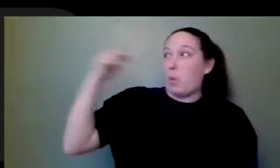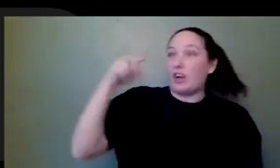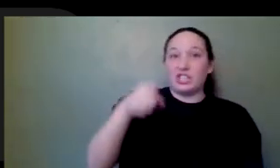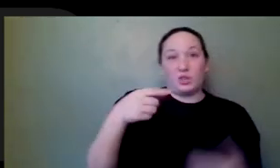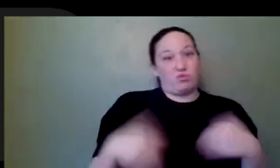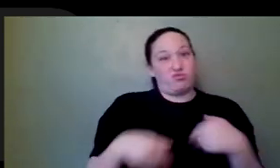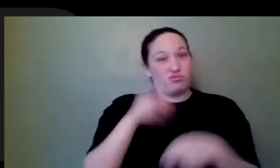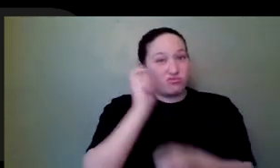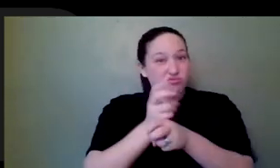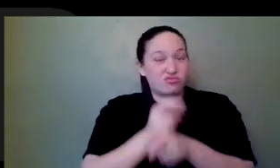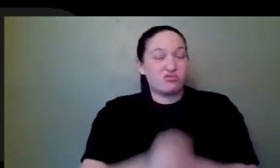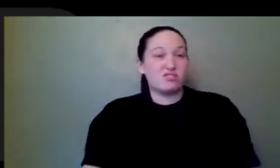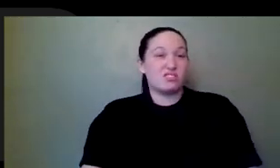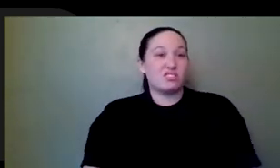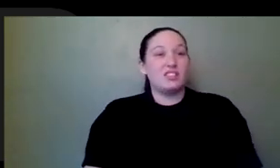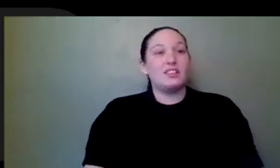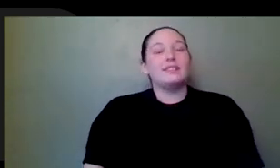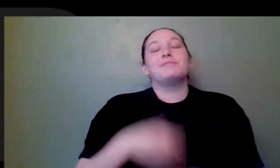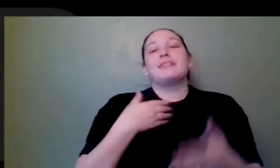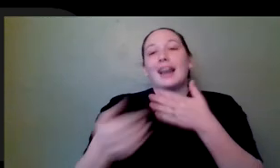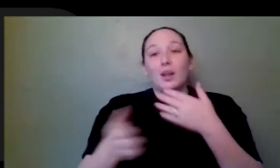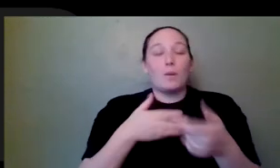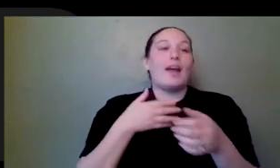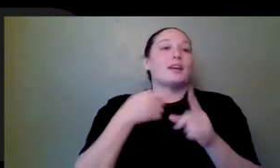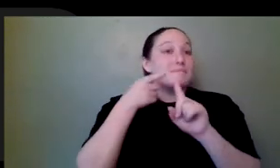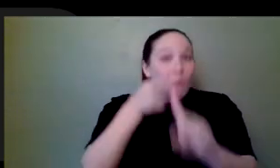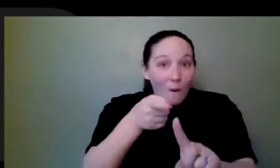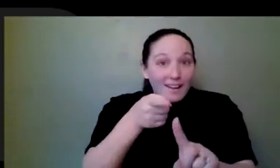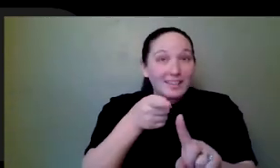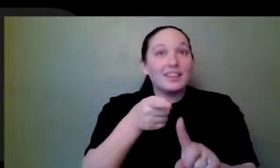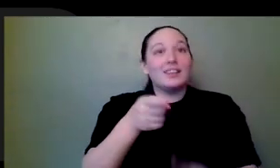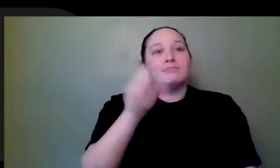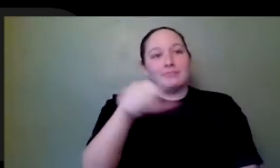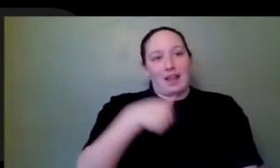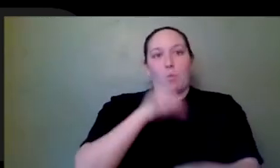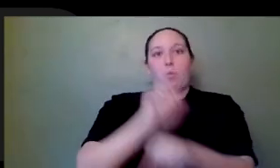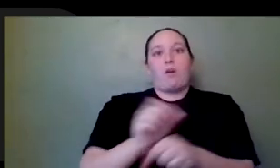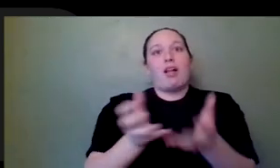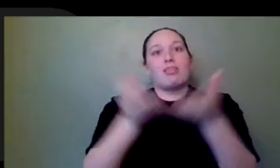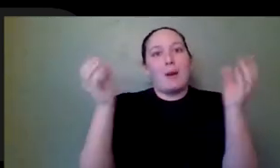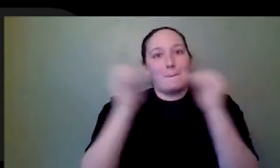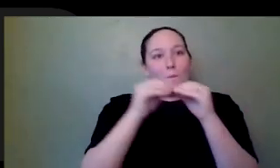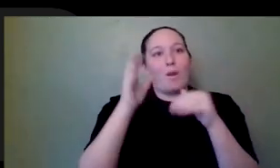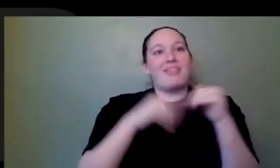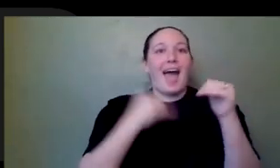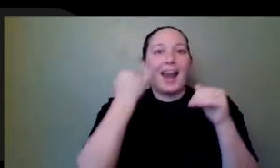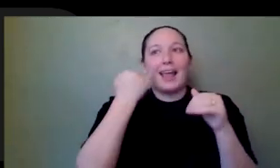So to wrap everything up, I do work a lot more than I would say if I was a banker or something